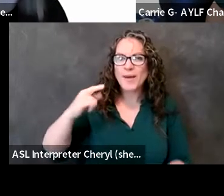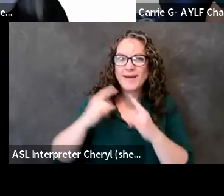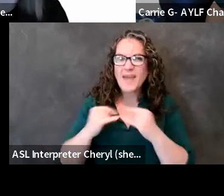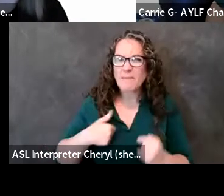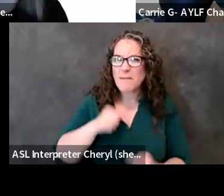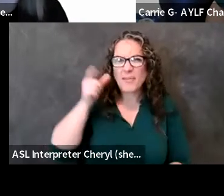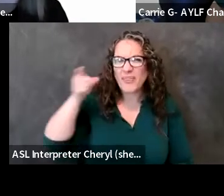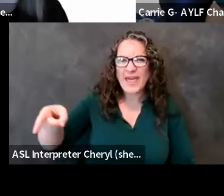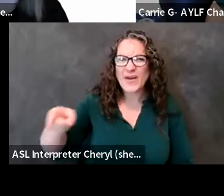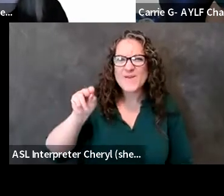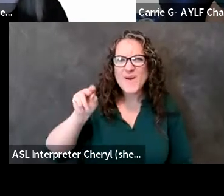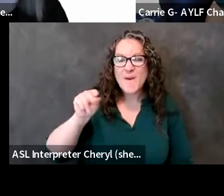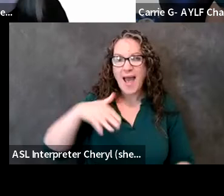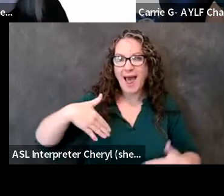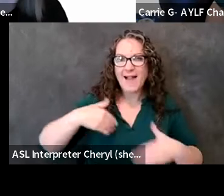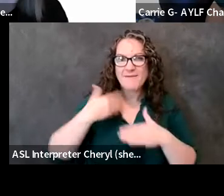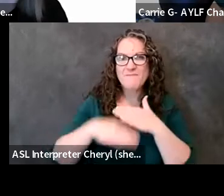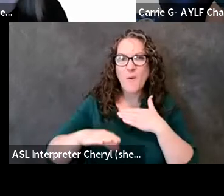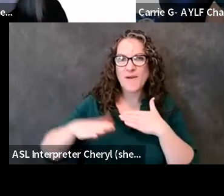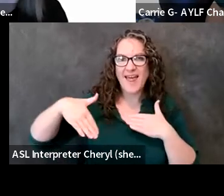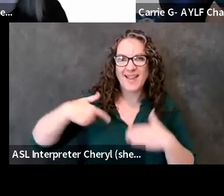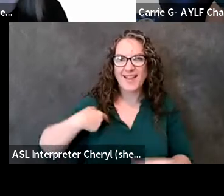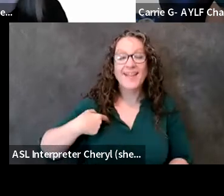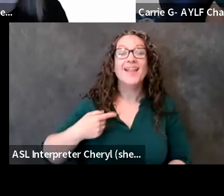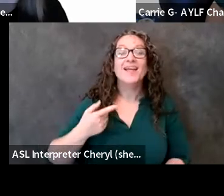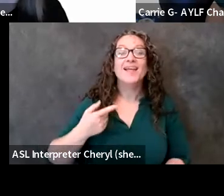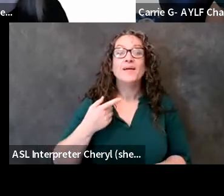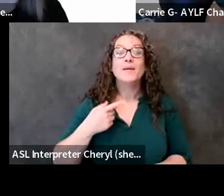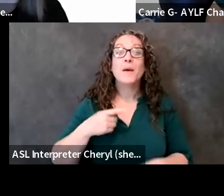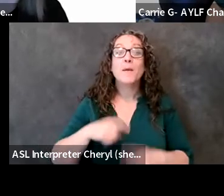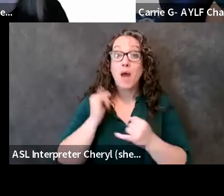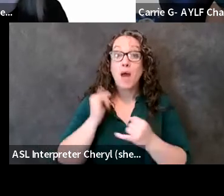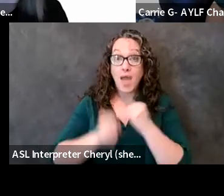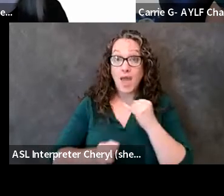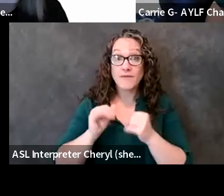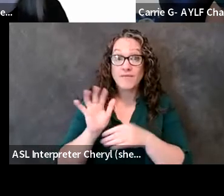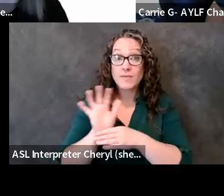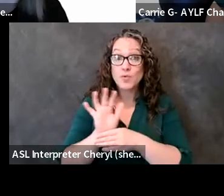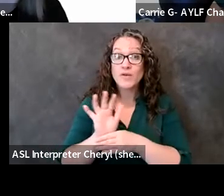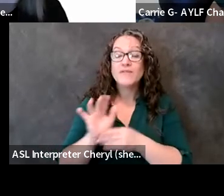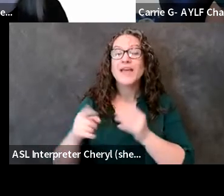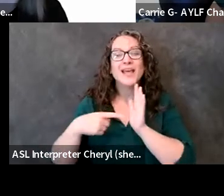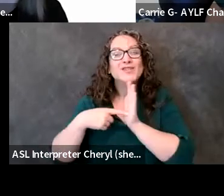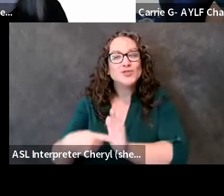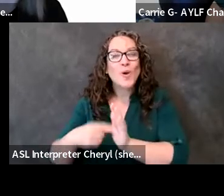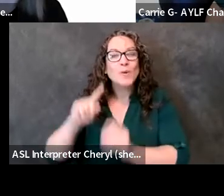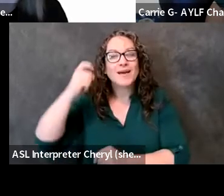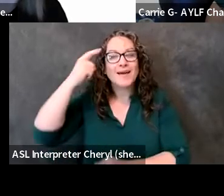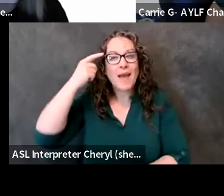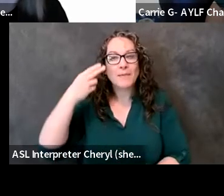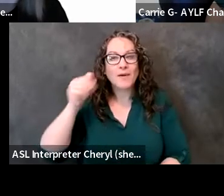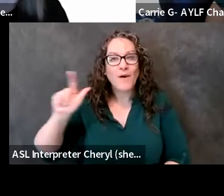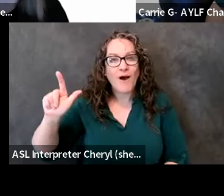but at the end of the movie it shows um it shows aspects of the capitol crawl so if you look at the